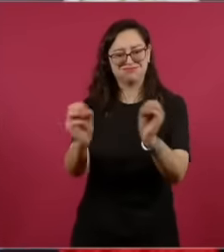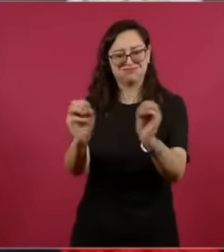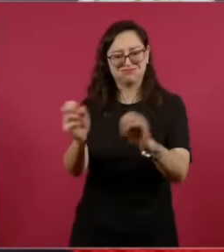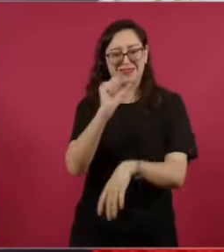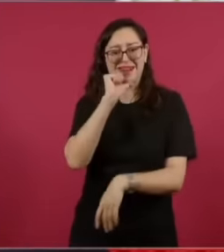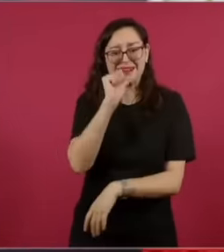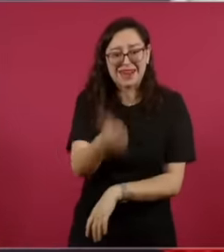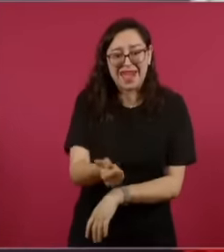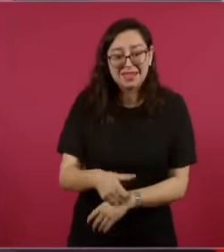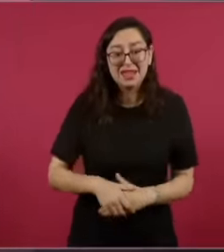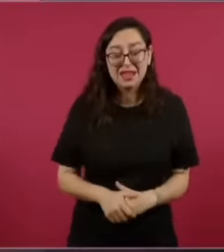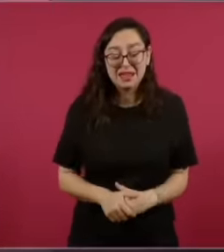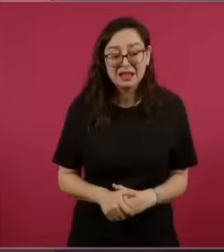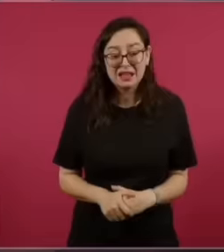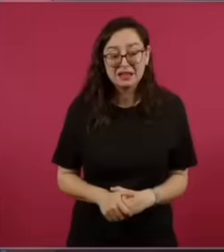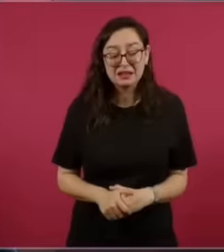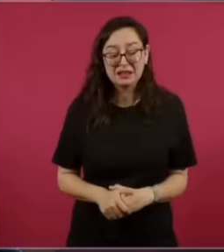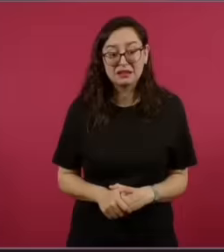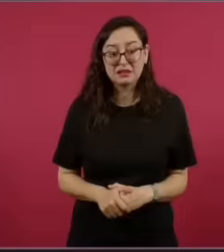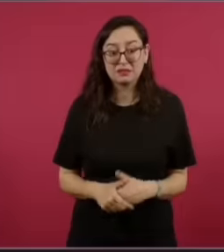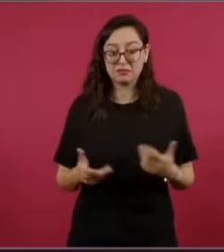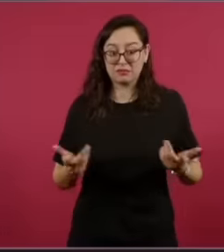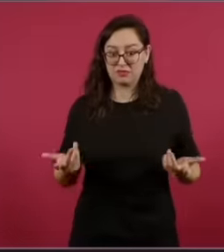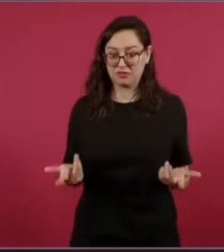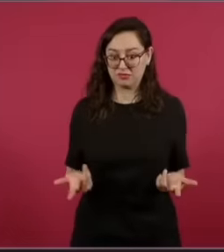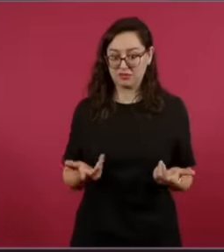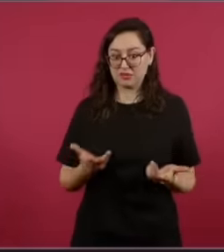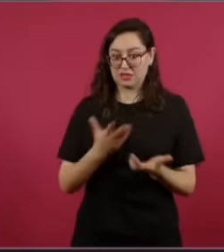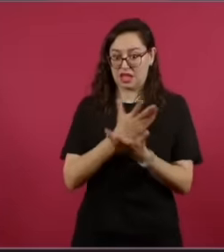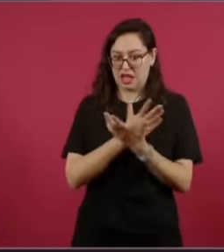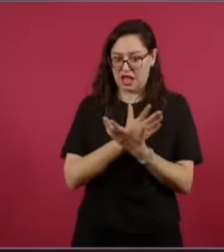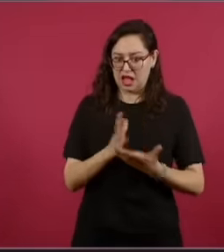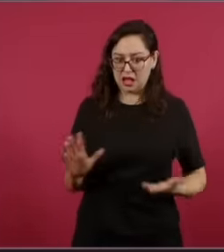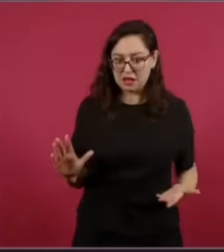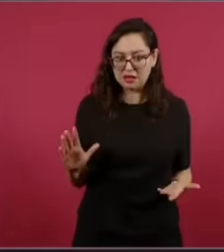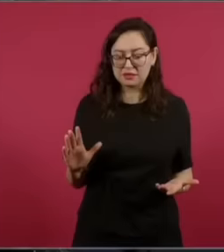eh Very